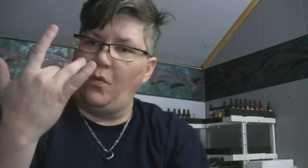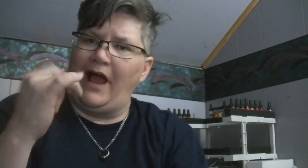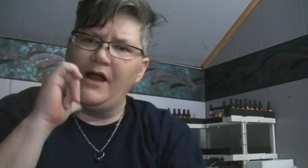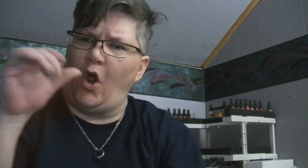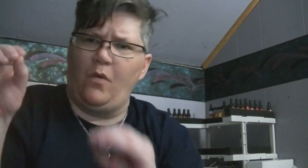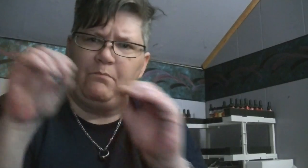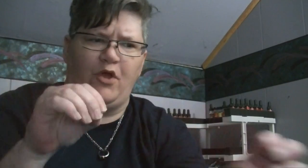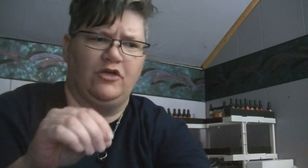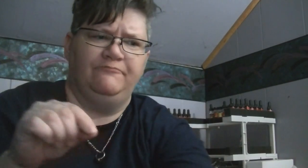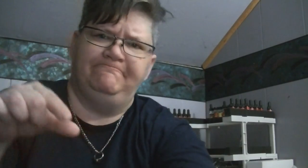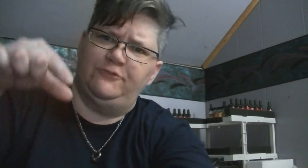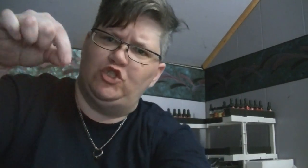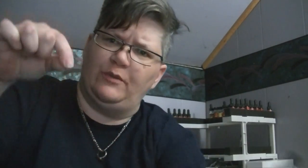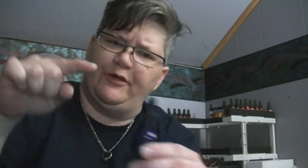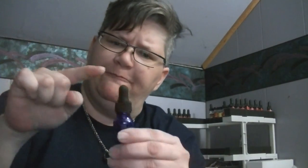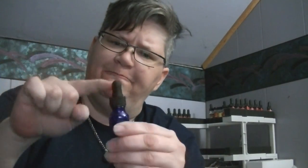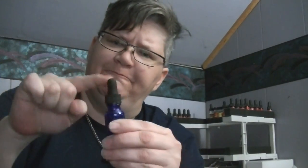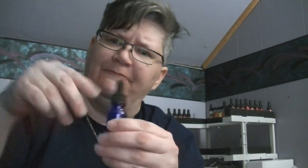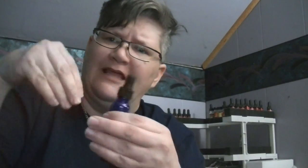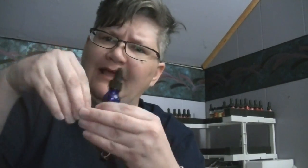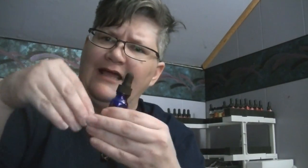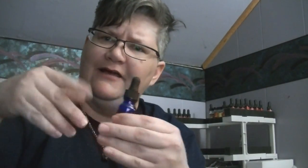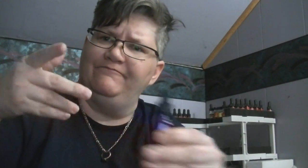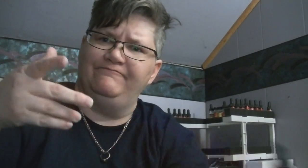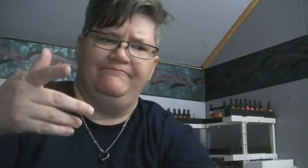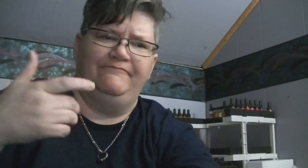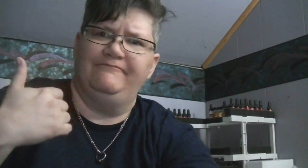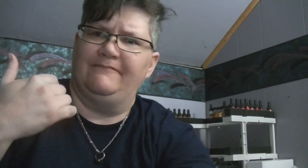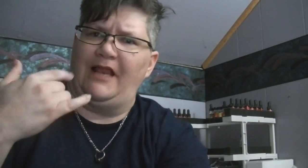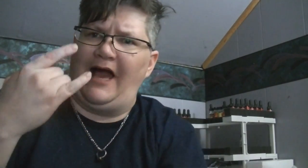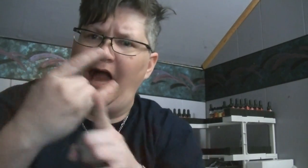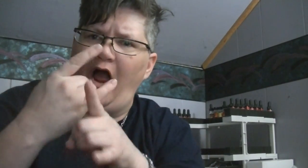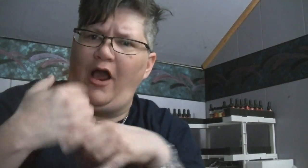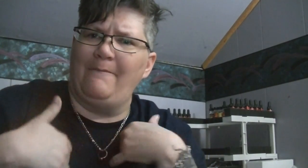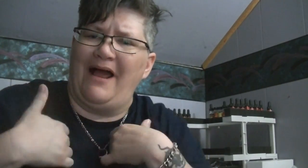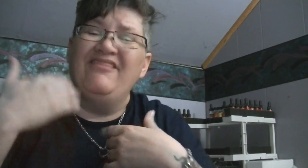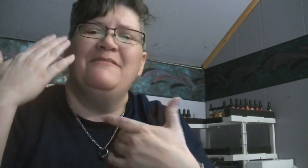The reason why I don't put the drippers in in alcohol bath